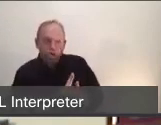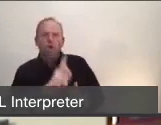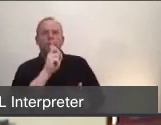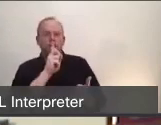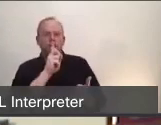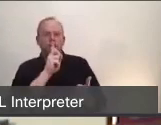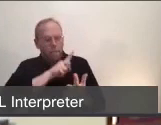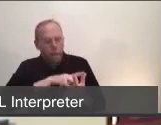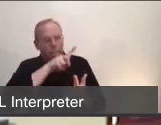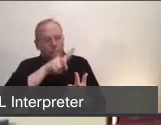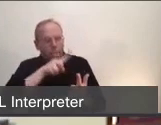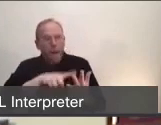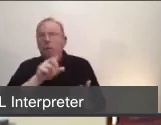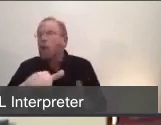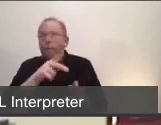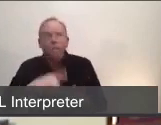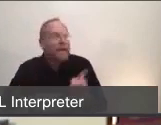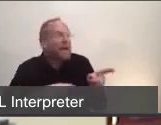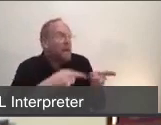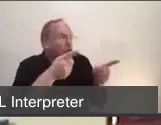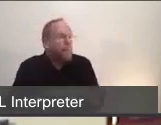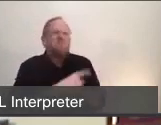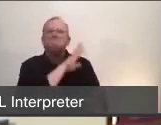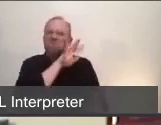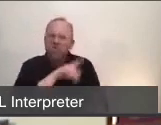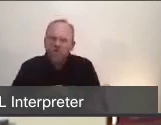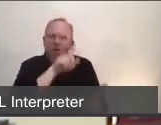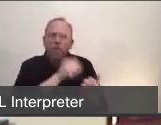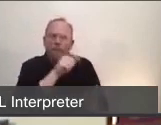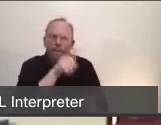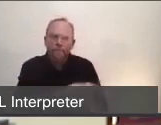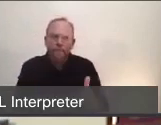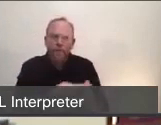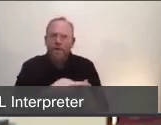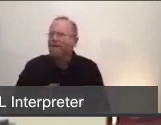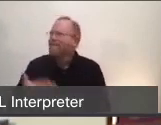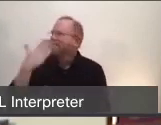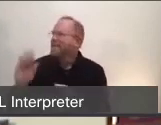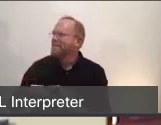So that way, when it's real life it's not the first time they've done it. (Laine, offscreen) Great. Thanks for providing that clarity.